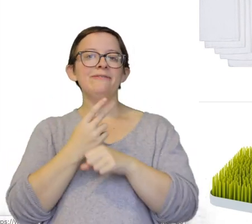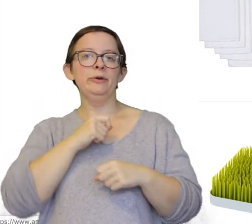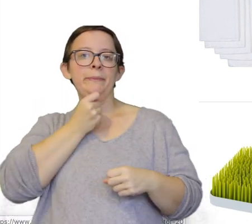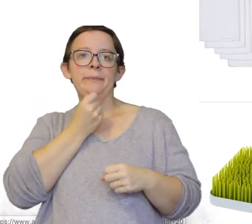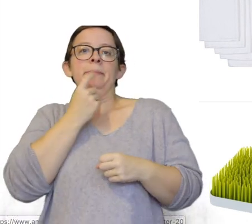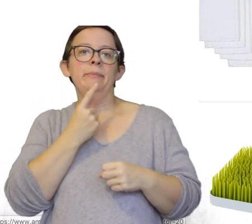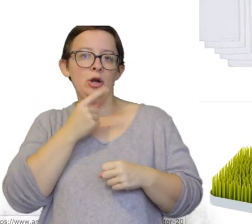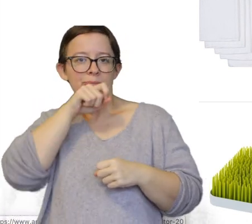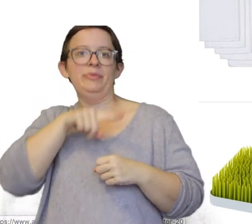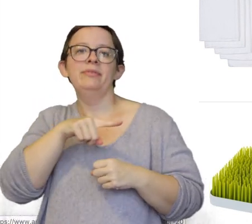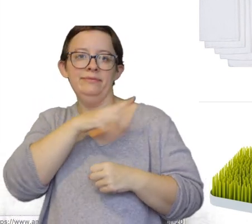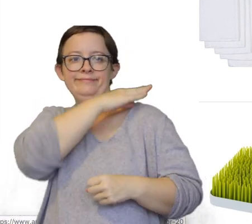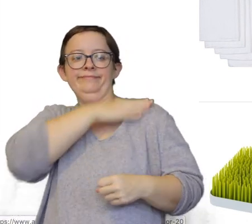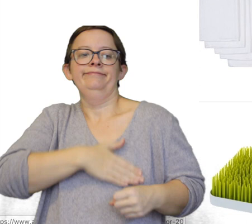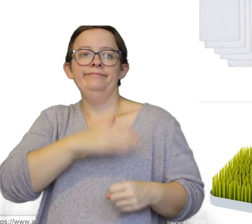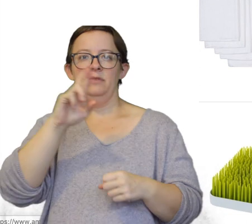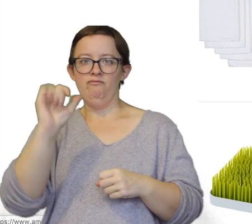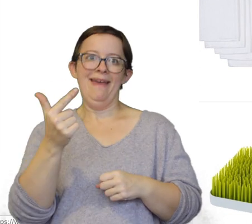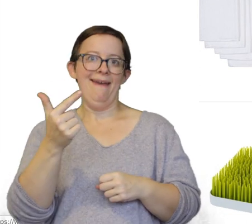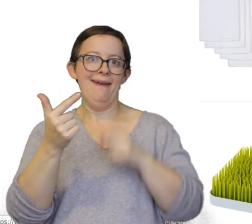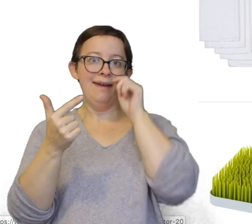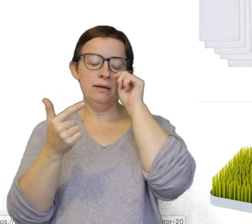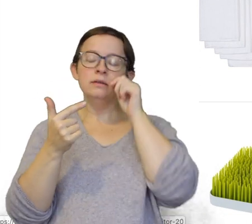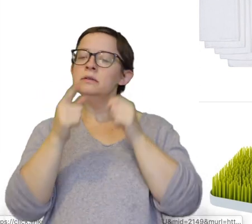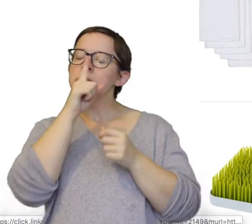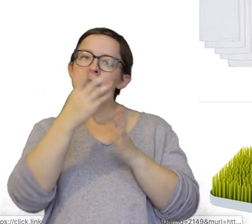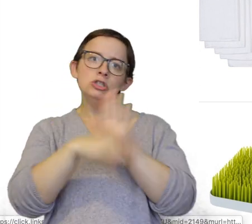spit rags, any sort of rag. Um they are super cheap